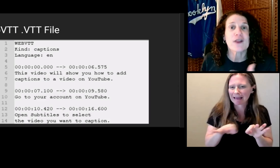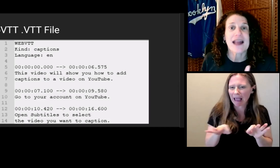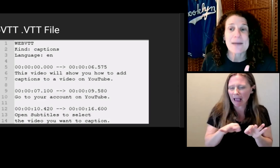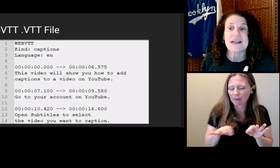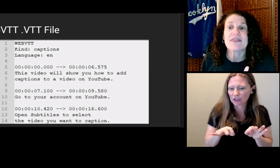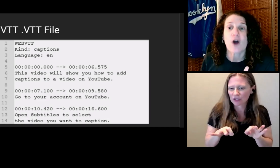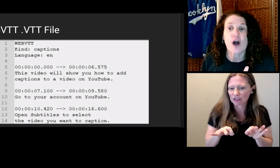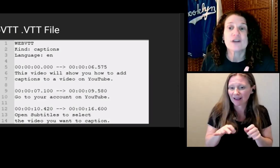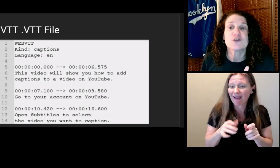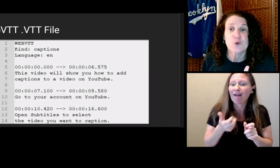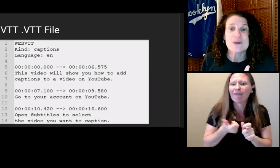the on screen text.